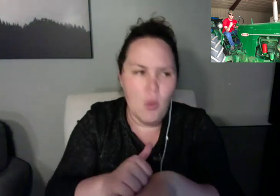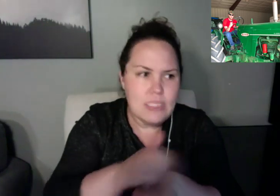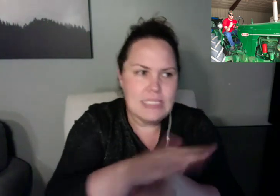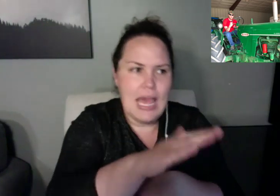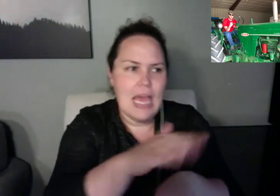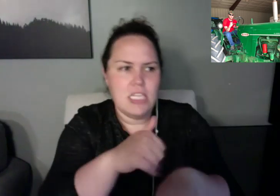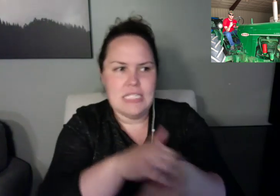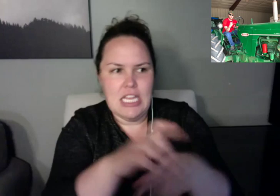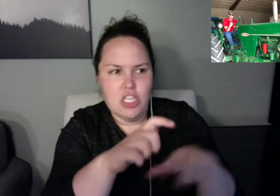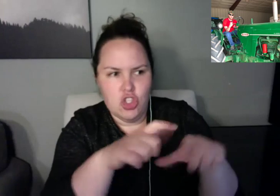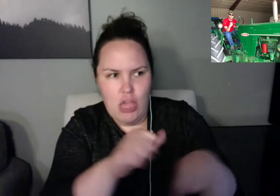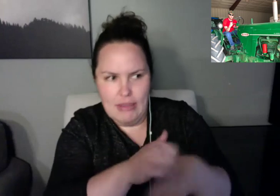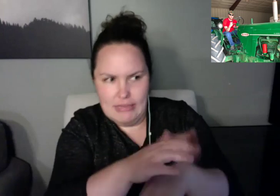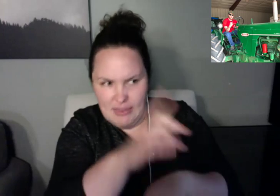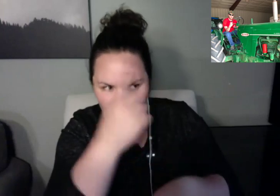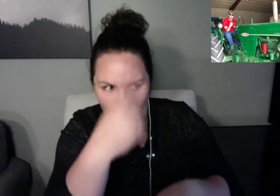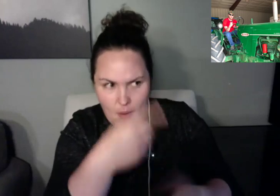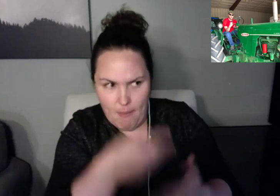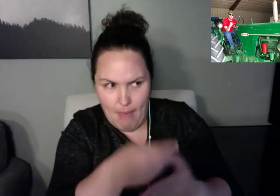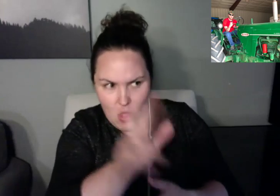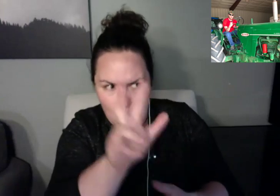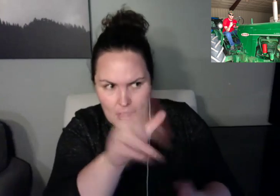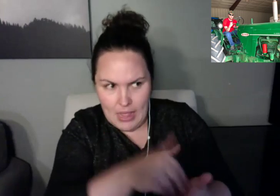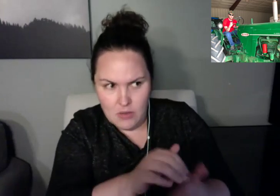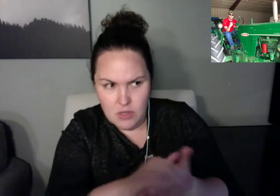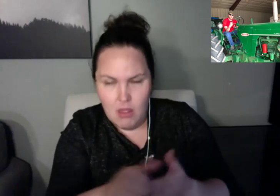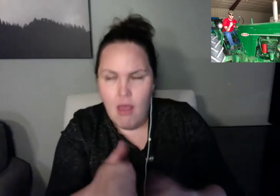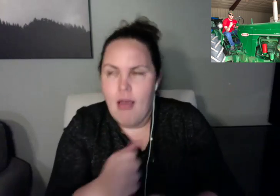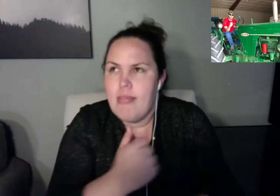Eme is up next. She did the selfportrait.